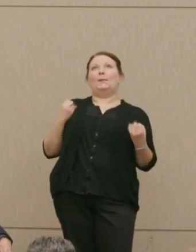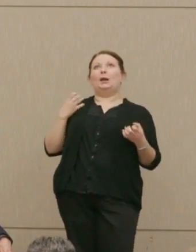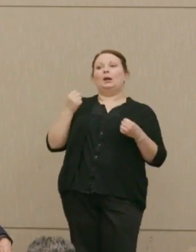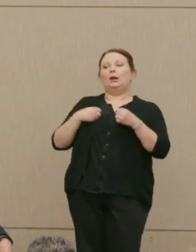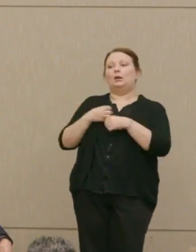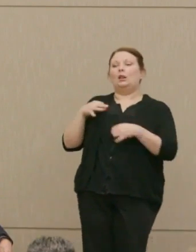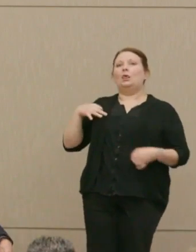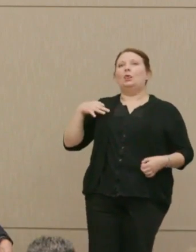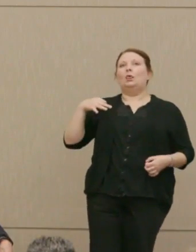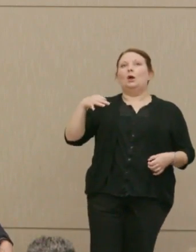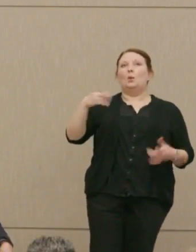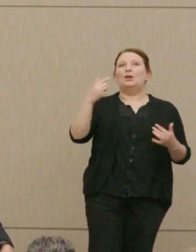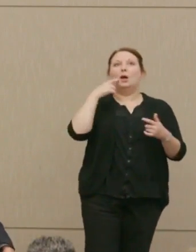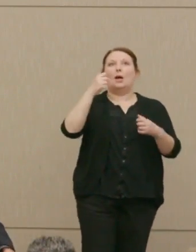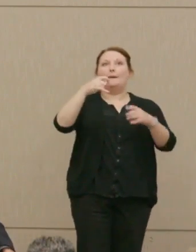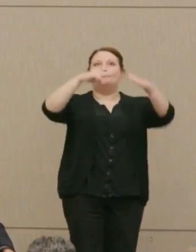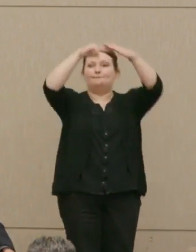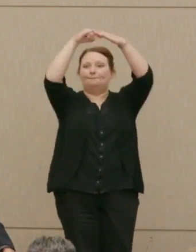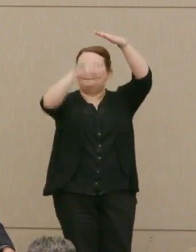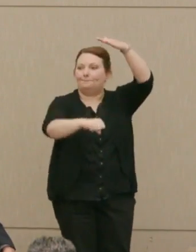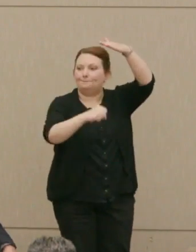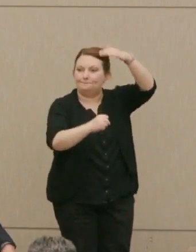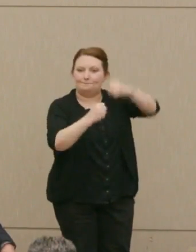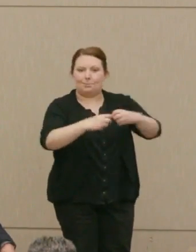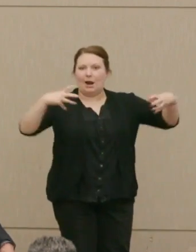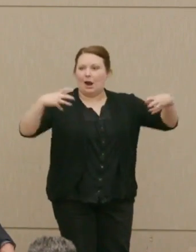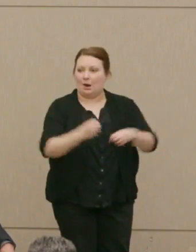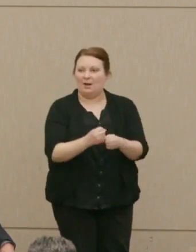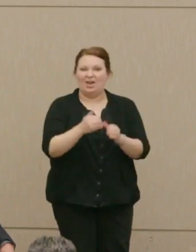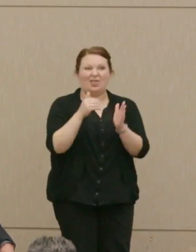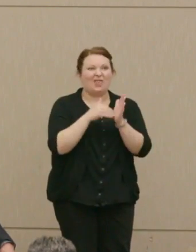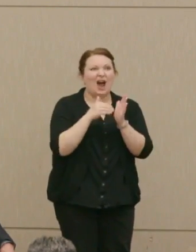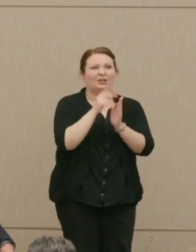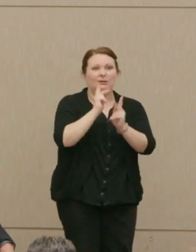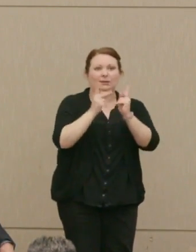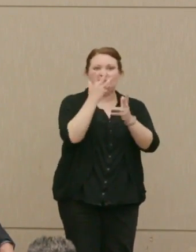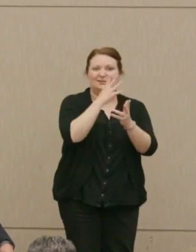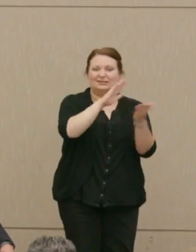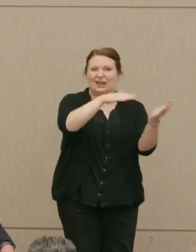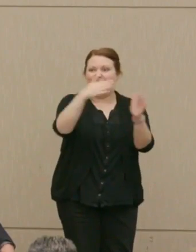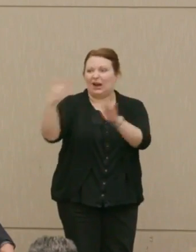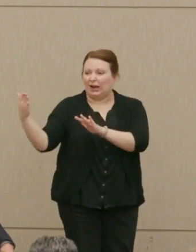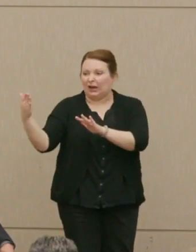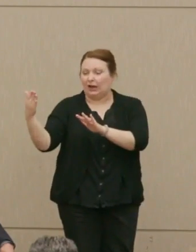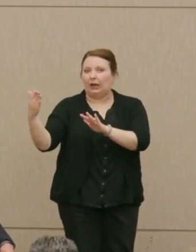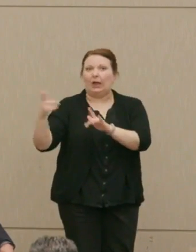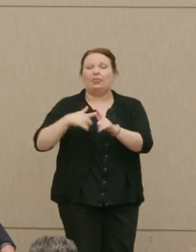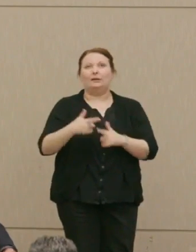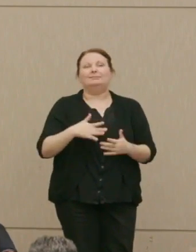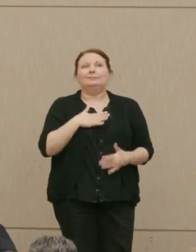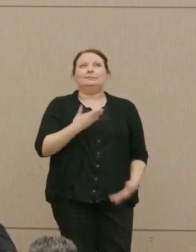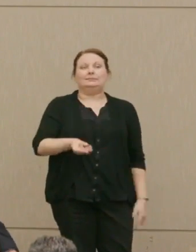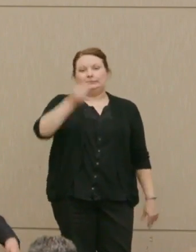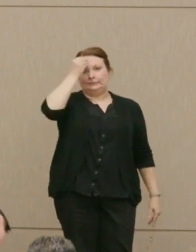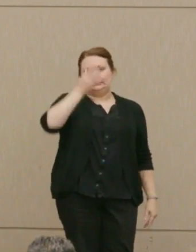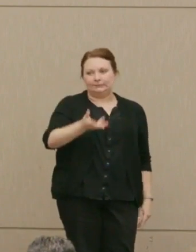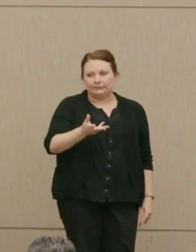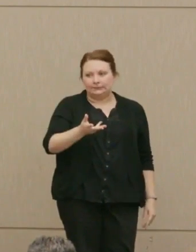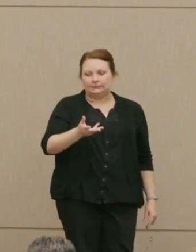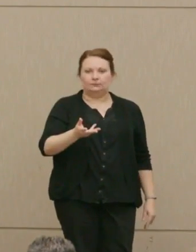Don't wait till bombs are falling, or thousands have died, before you consider taking those